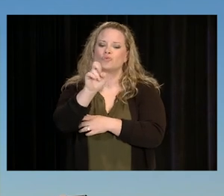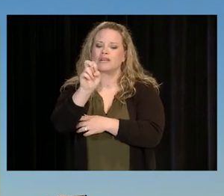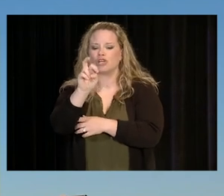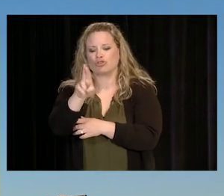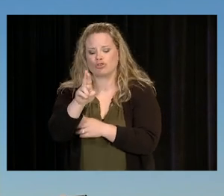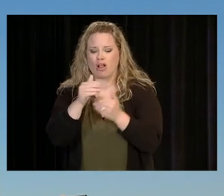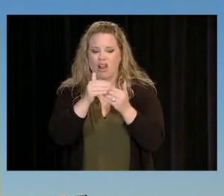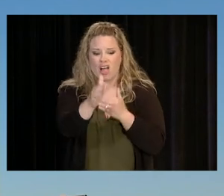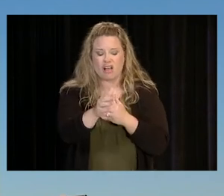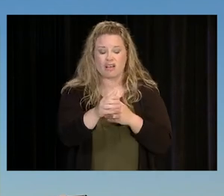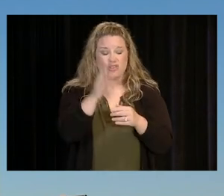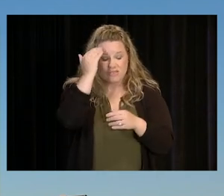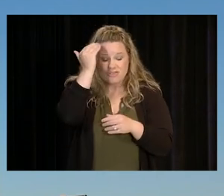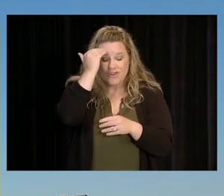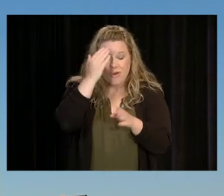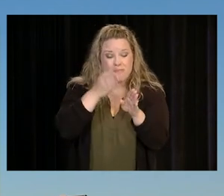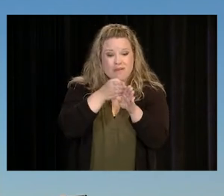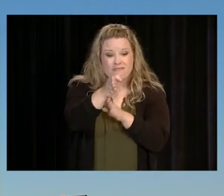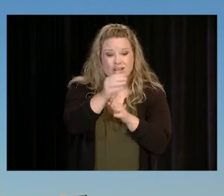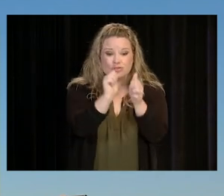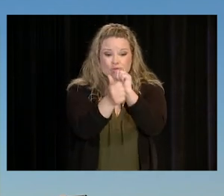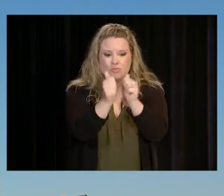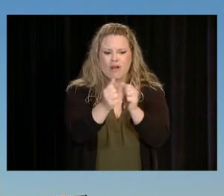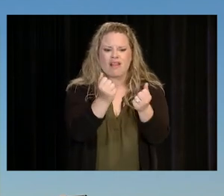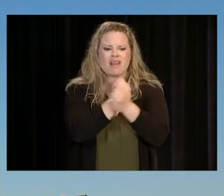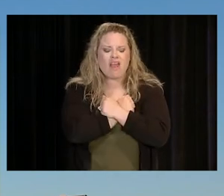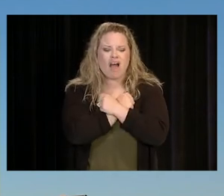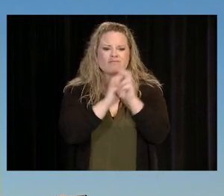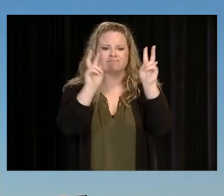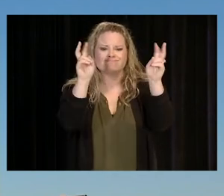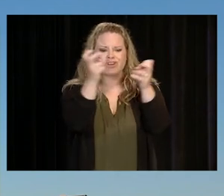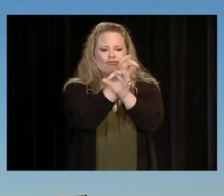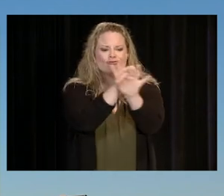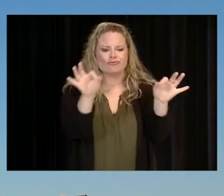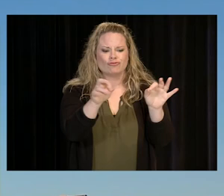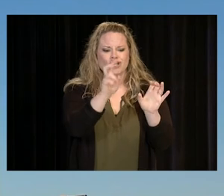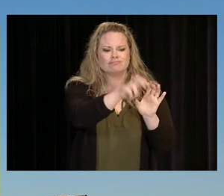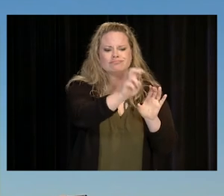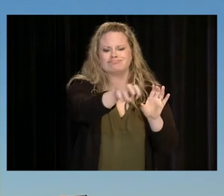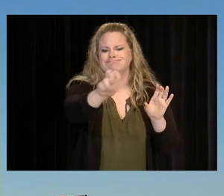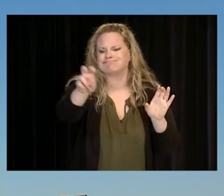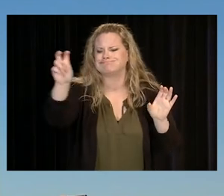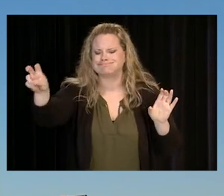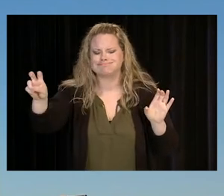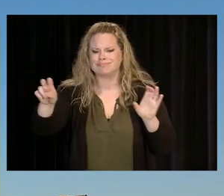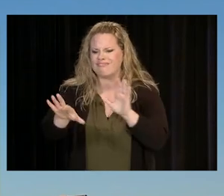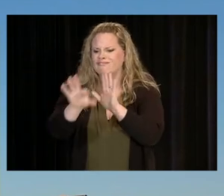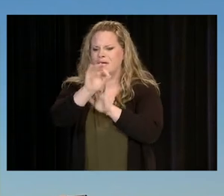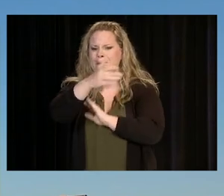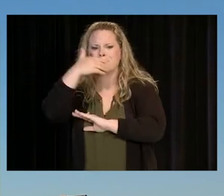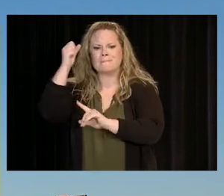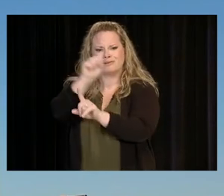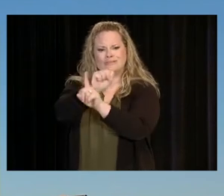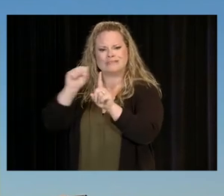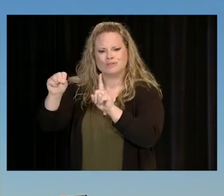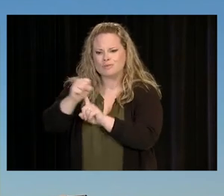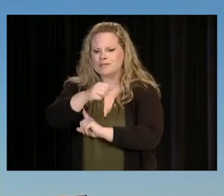IN PRO SPORTS PLAYERS LOVE TO BE FREE AGENTS. THAT'S THEIR CHANCE TO TAKE THEIR SKILLS AND GO AND FIND A BETTER SITUATION FOR THEMSELVES.